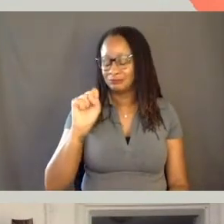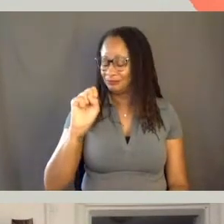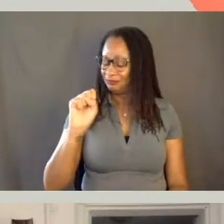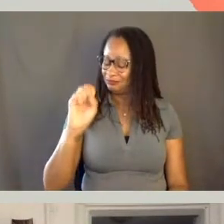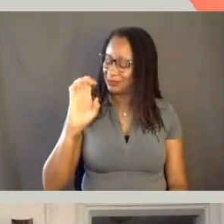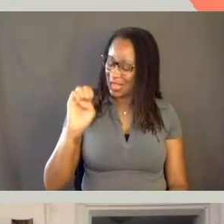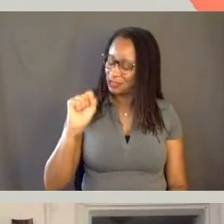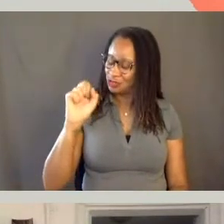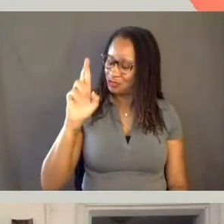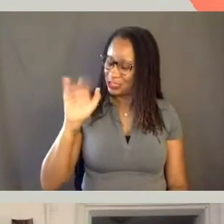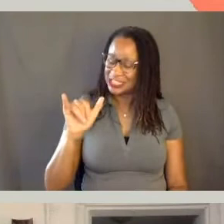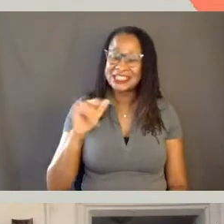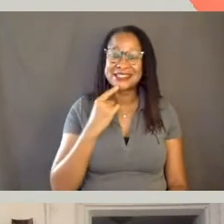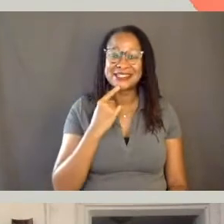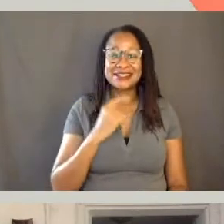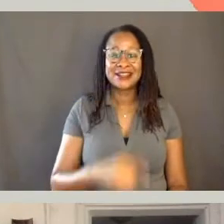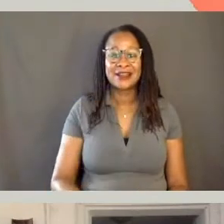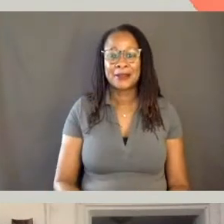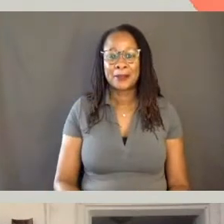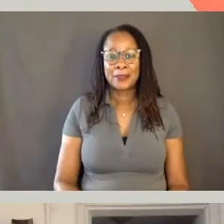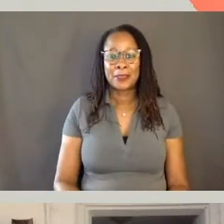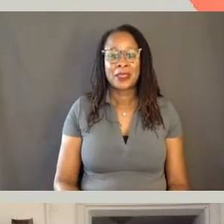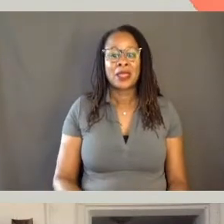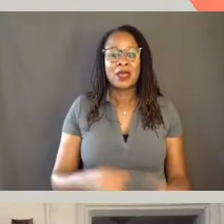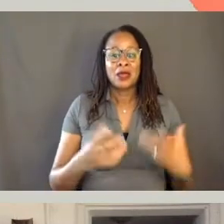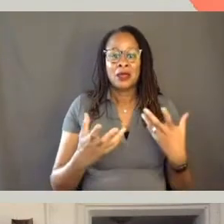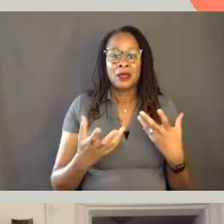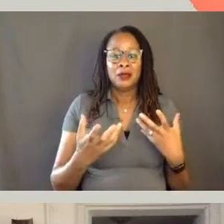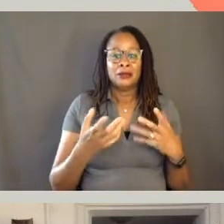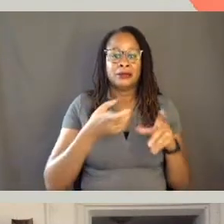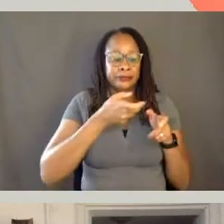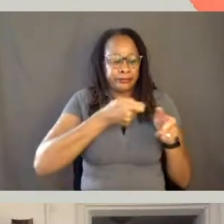is really composed of excerpts from those three short films